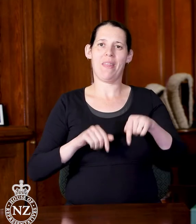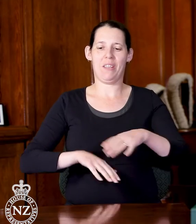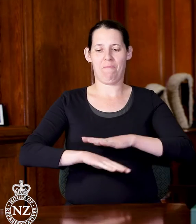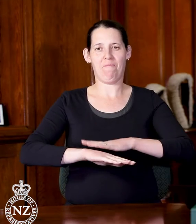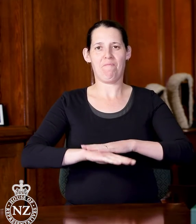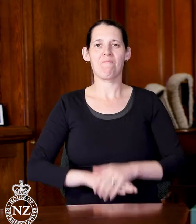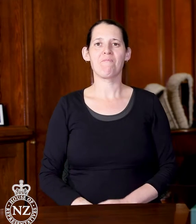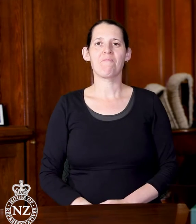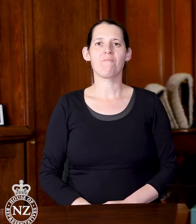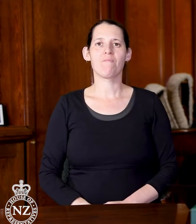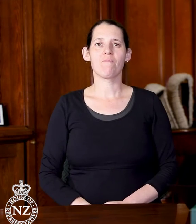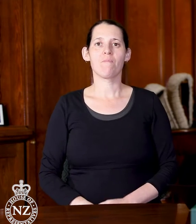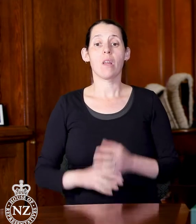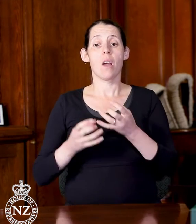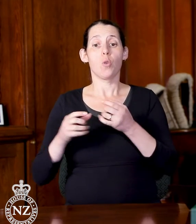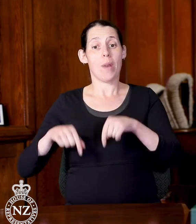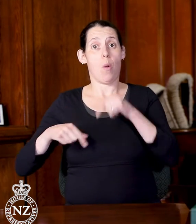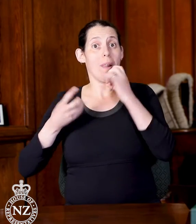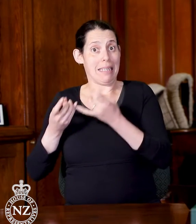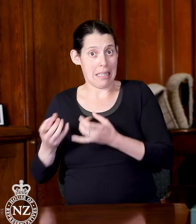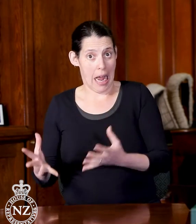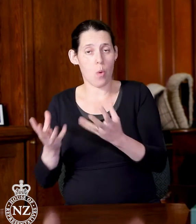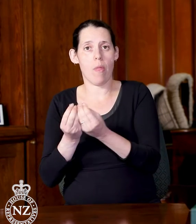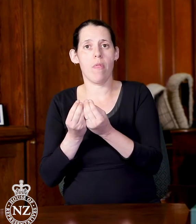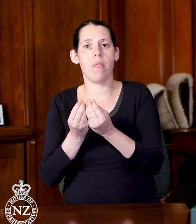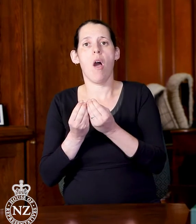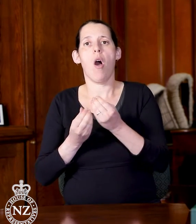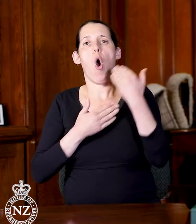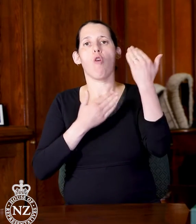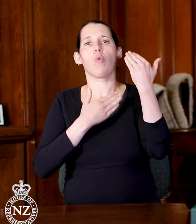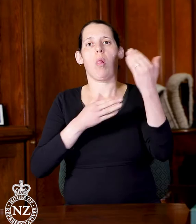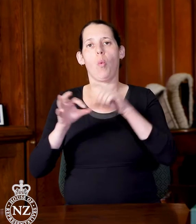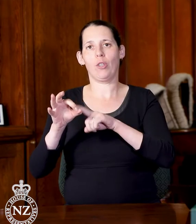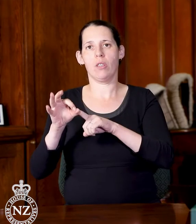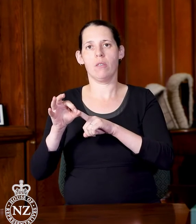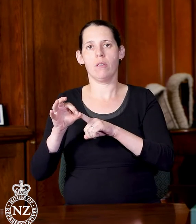We start off the day with oral questions. Questions one and three are the same from